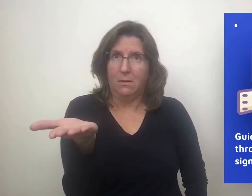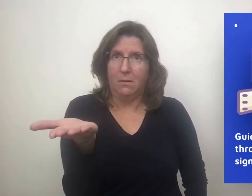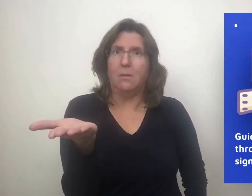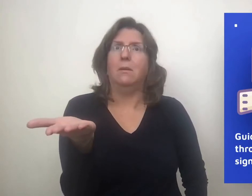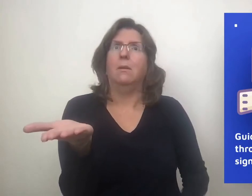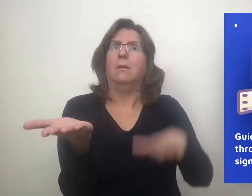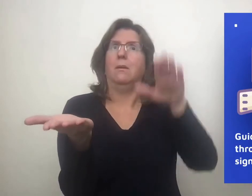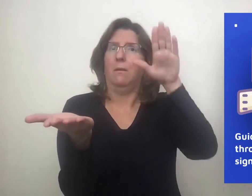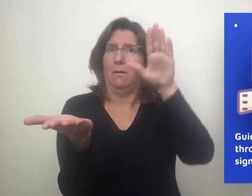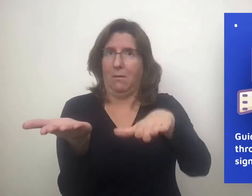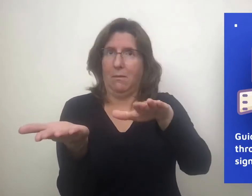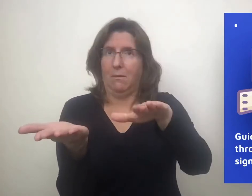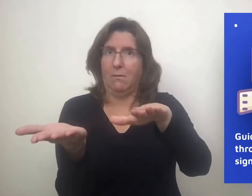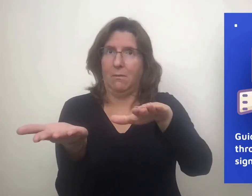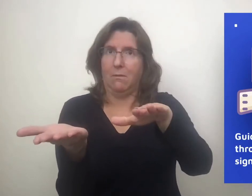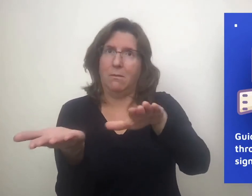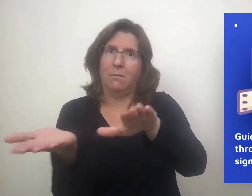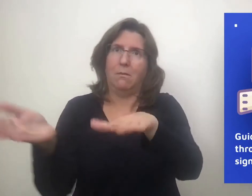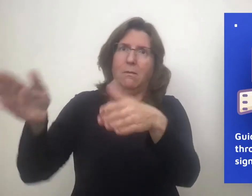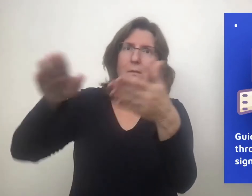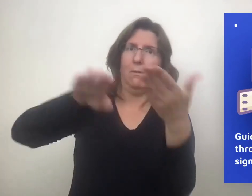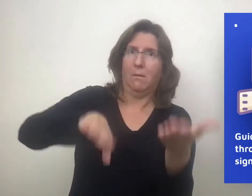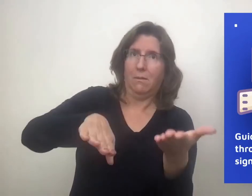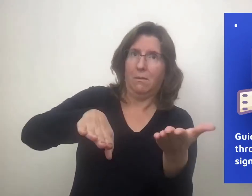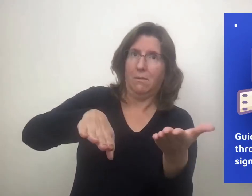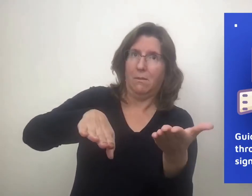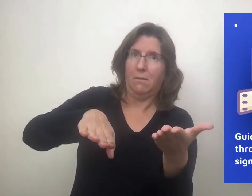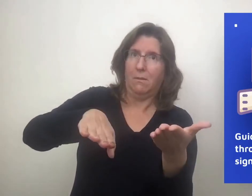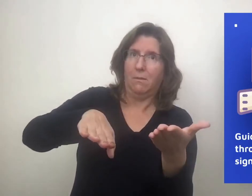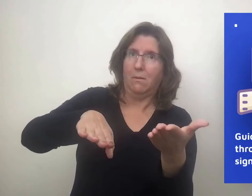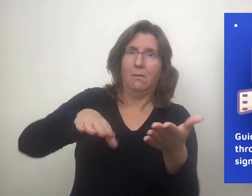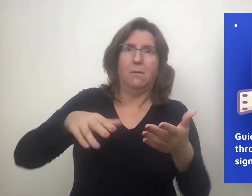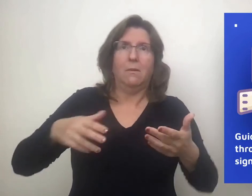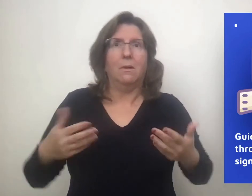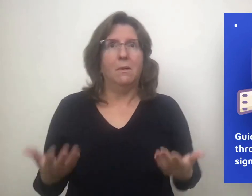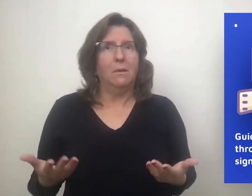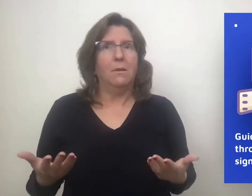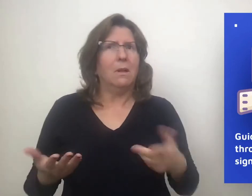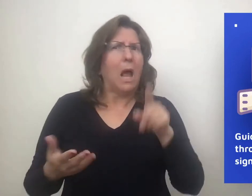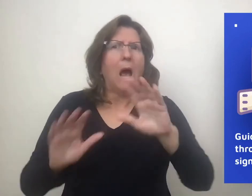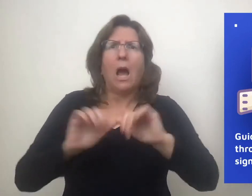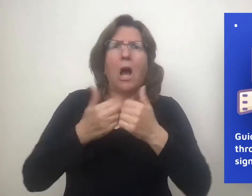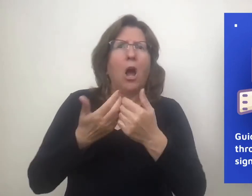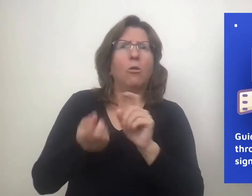Where is the instruction and correction needed for their language development?